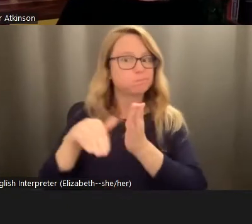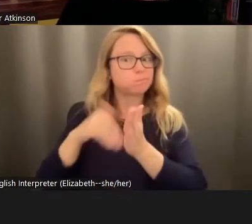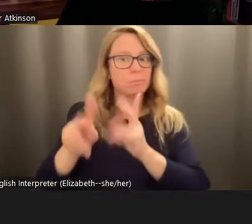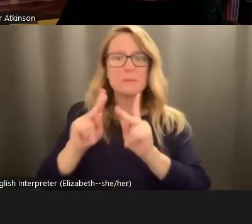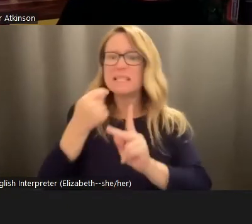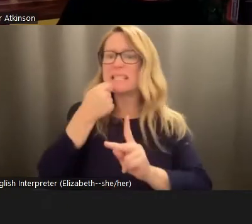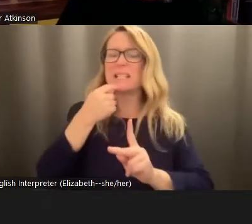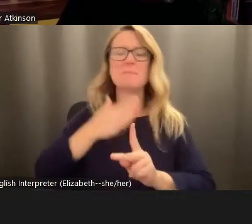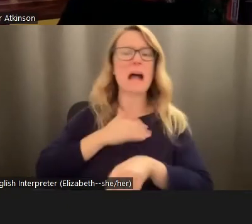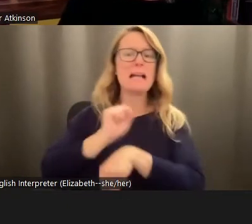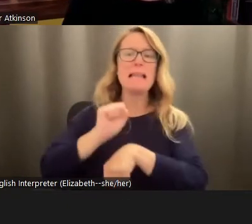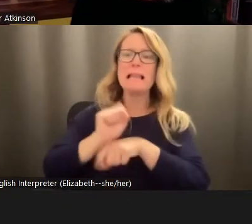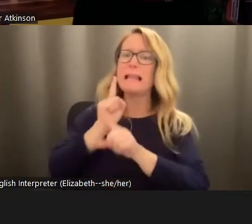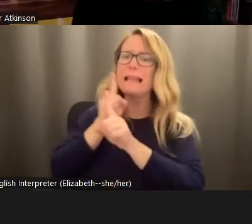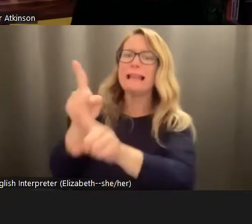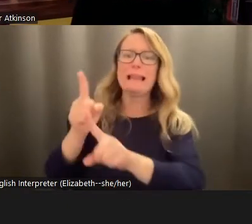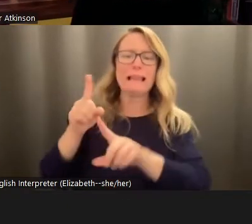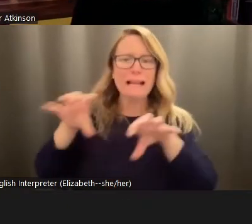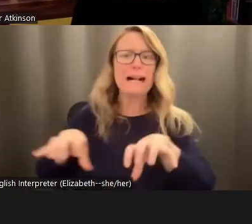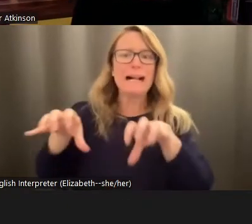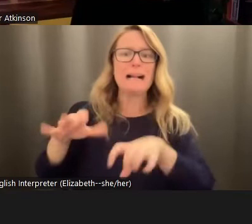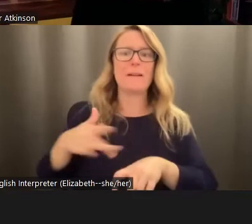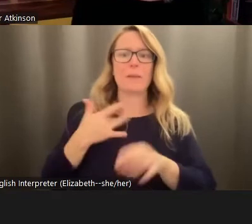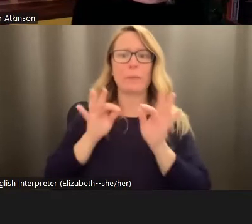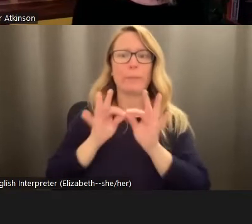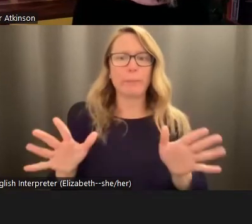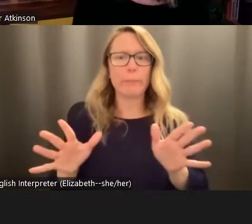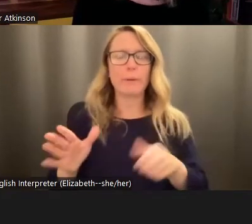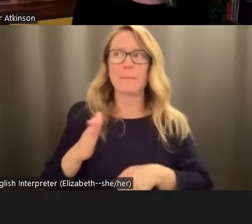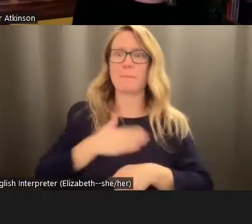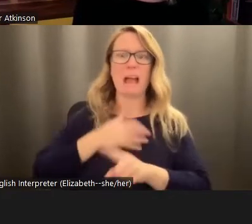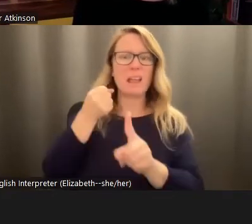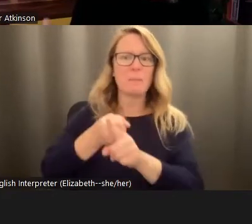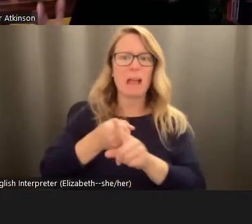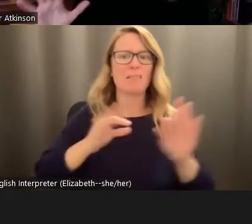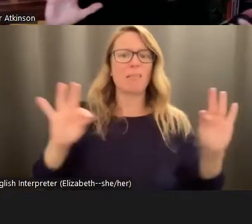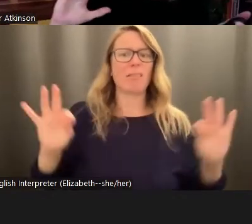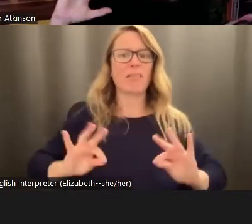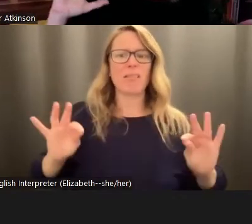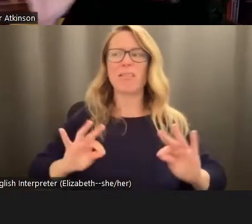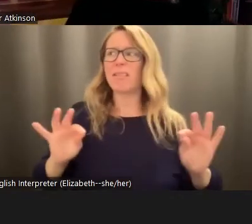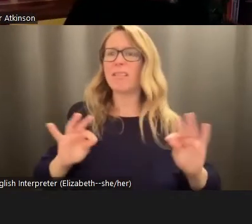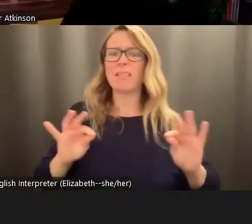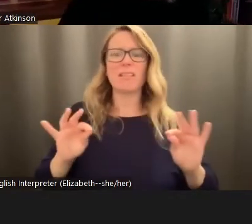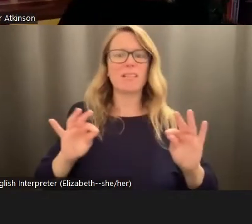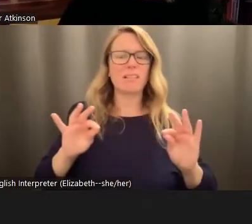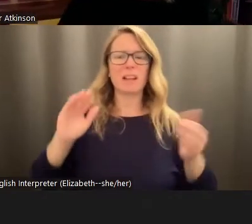feel pointless, because you know, one person's impact is so minuscule. You know, when measured against the colossal